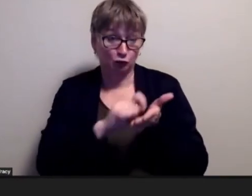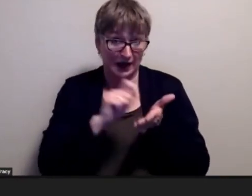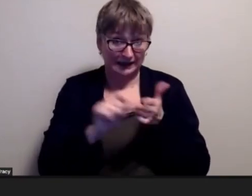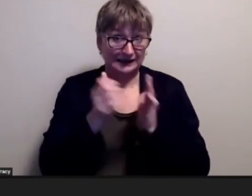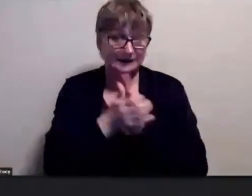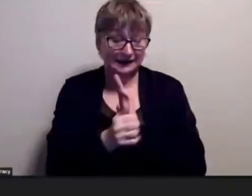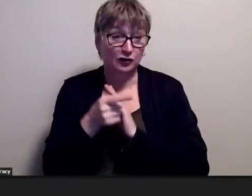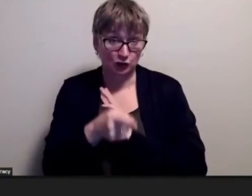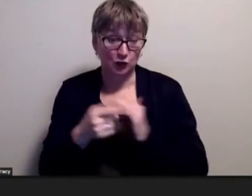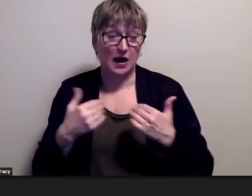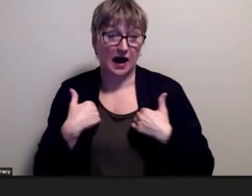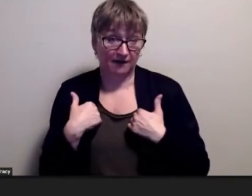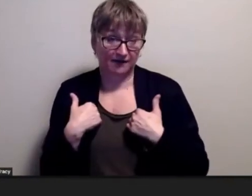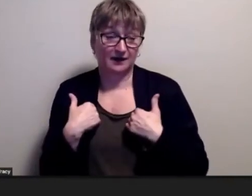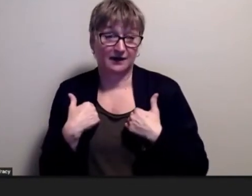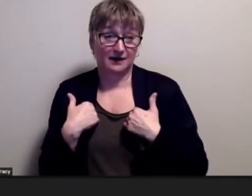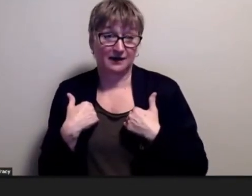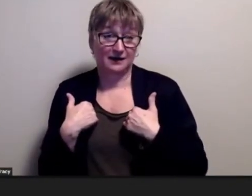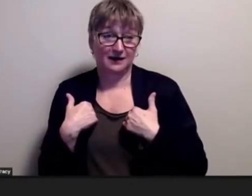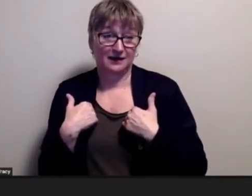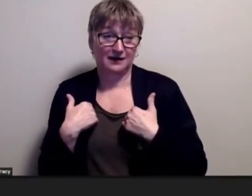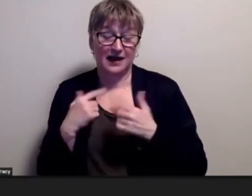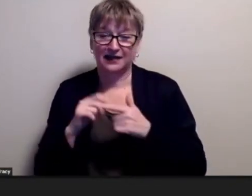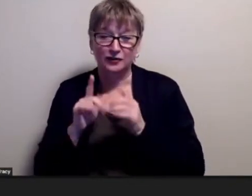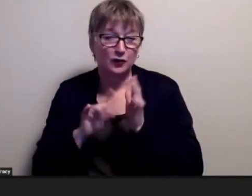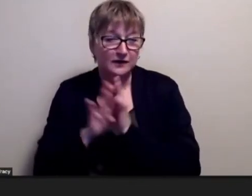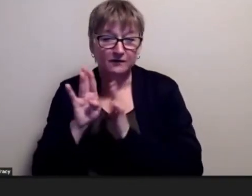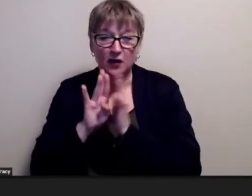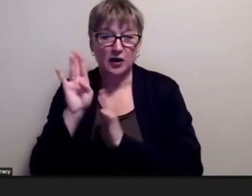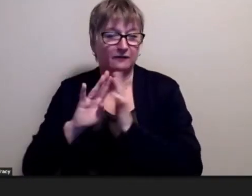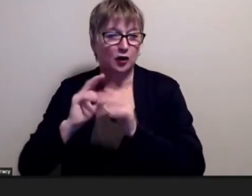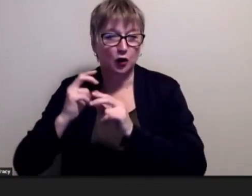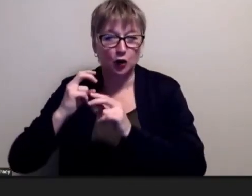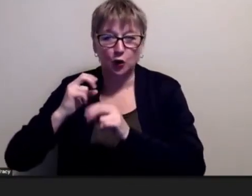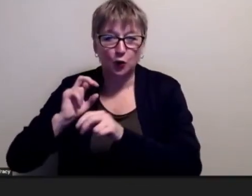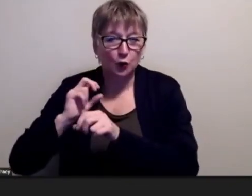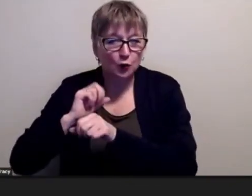you've honed it over the years you've worked so hard after you've developed that you've